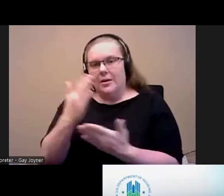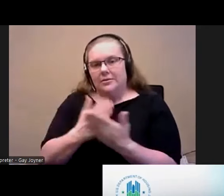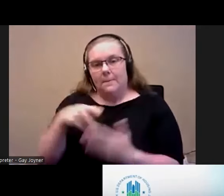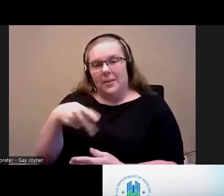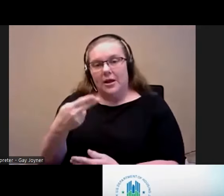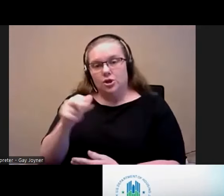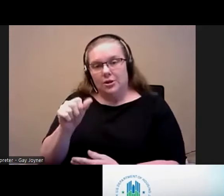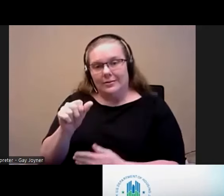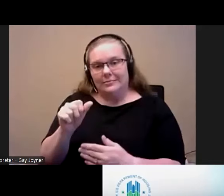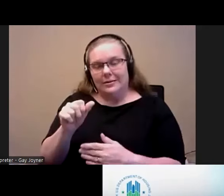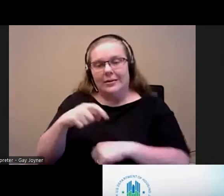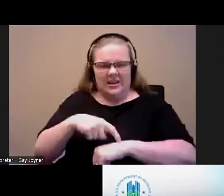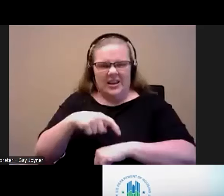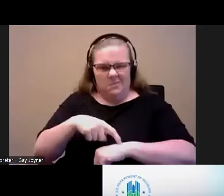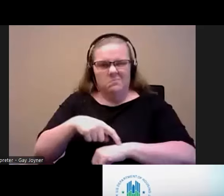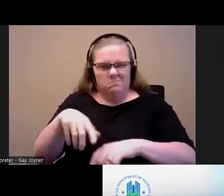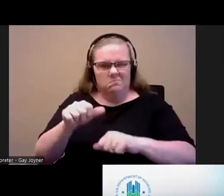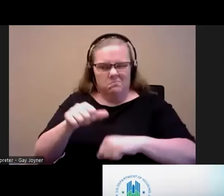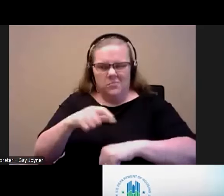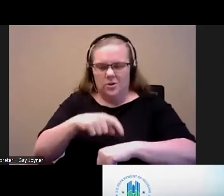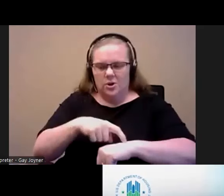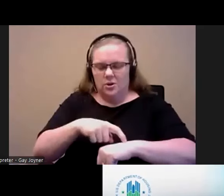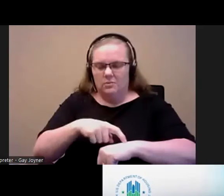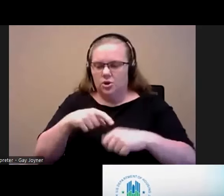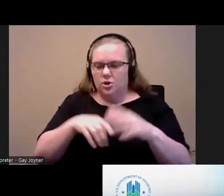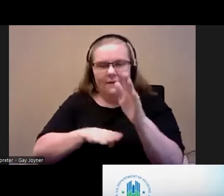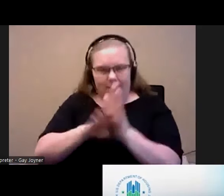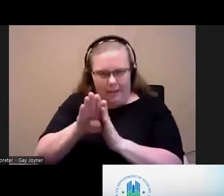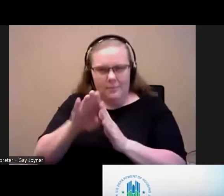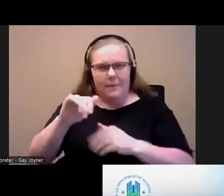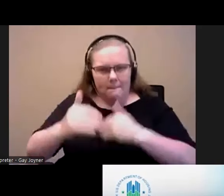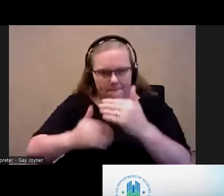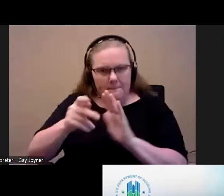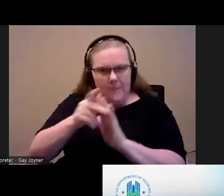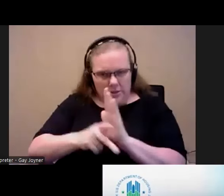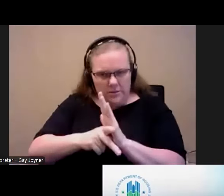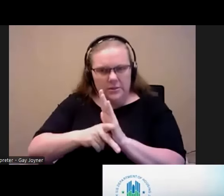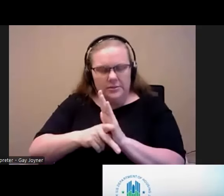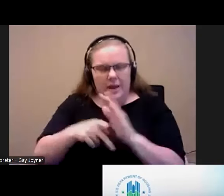adopt those policies as they need to go to the process of updating their administrative plan.